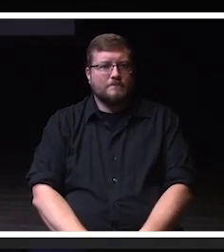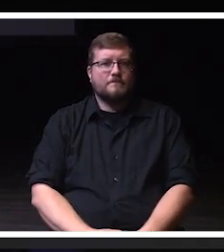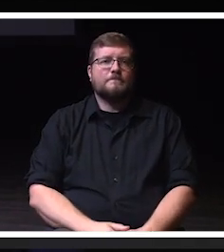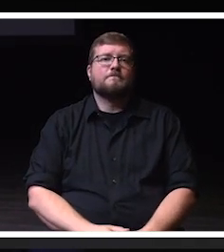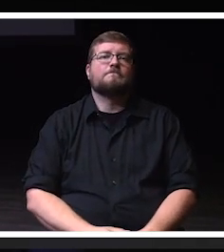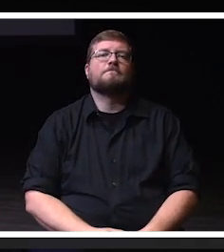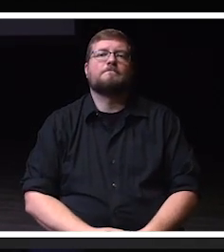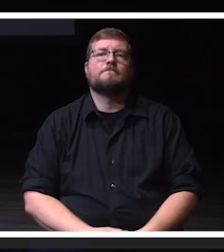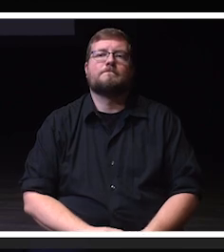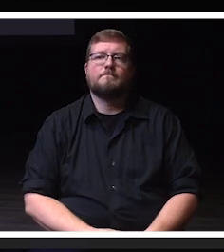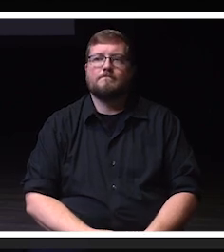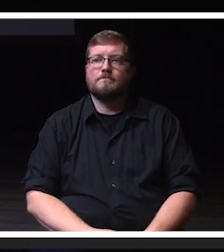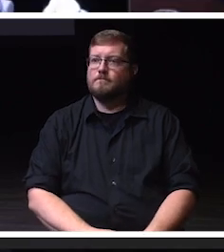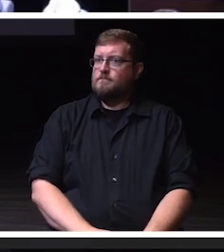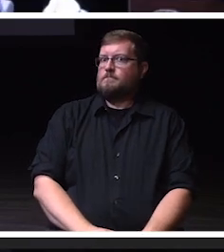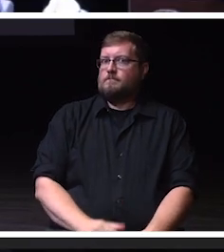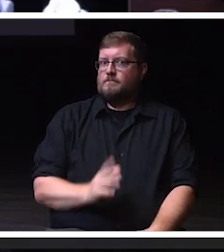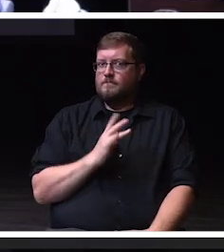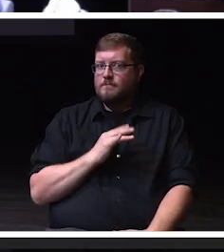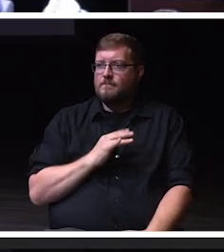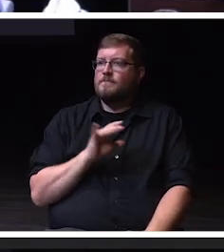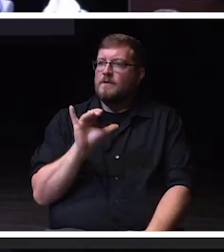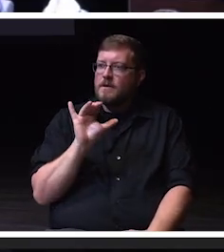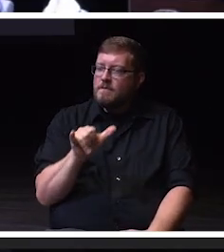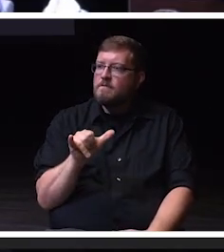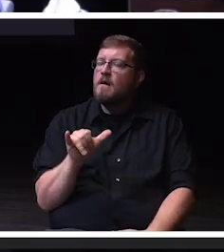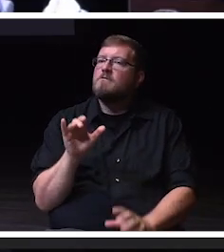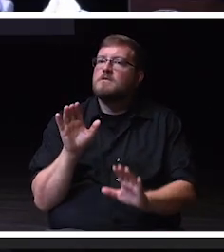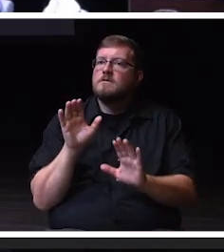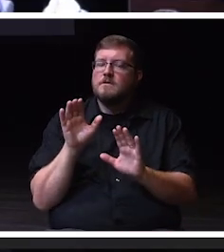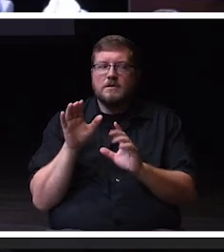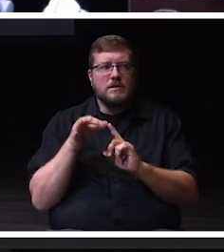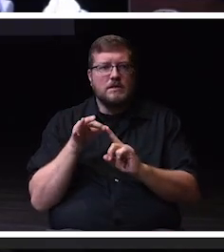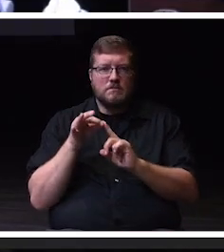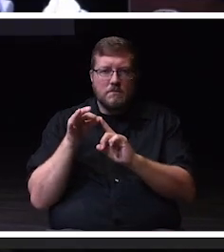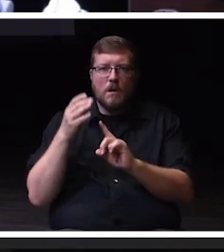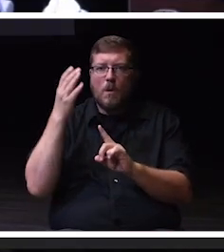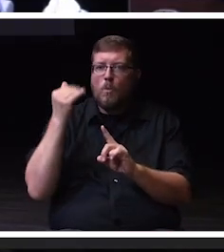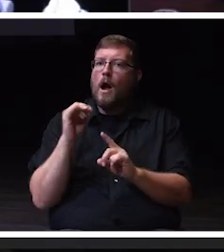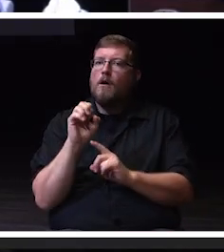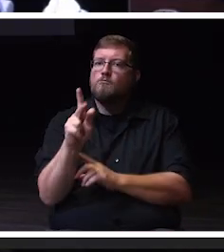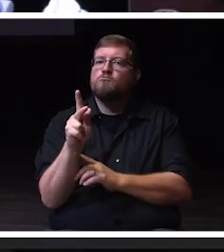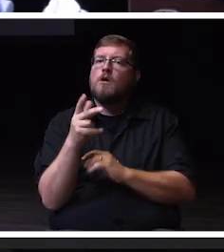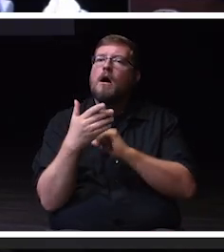Tricia that is exactly why the Rock County Campus is strong, vibrant and bold.